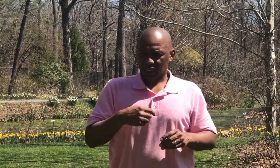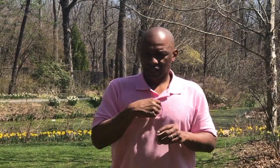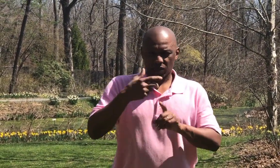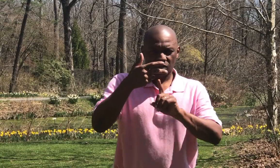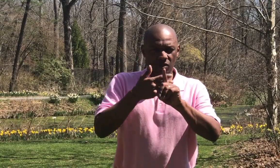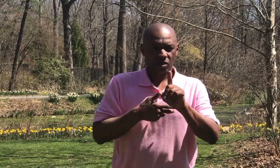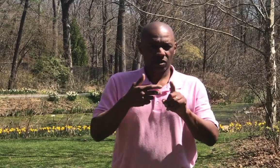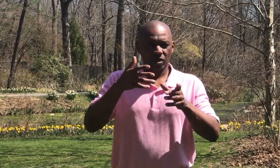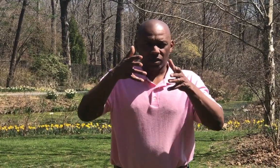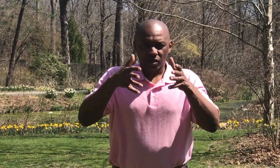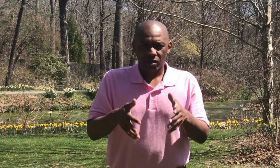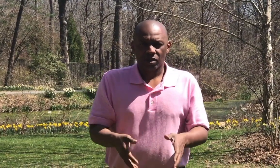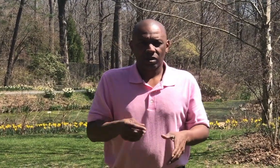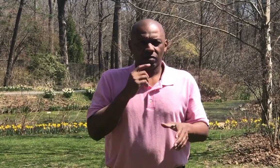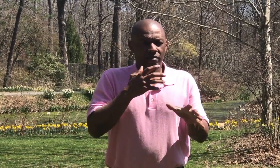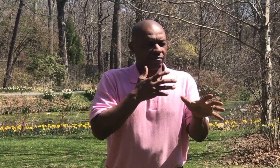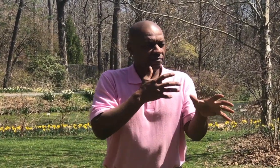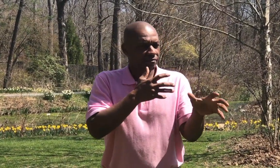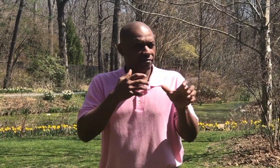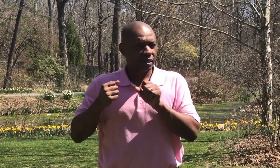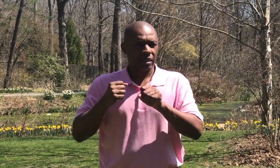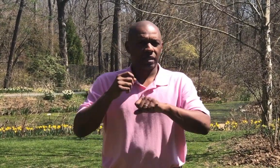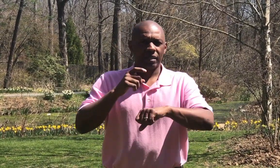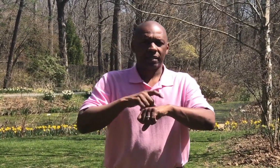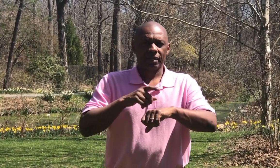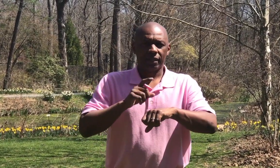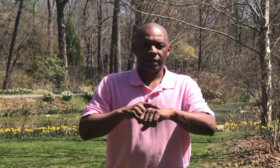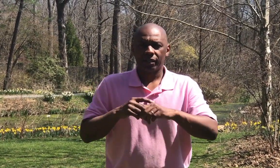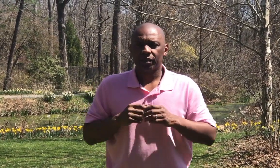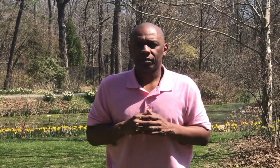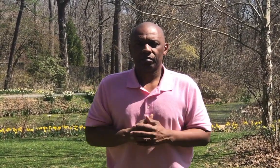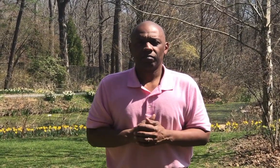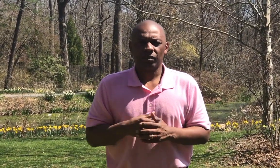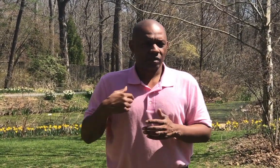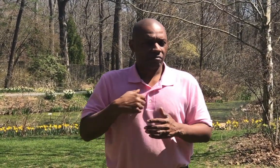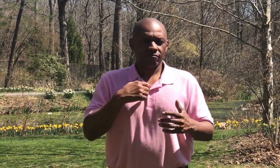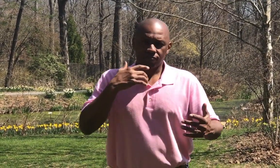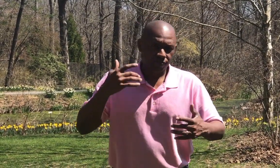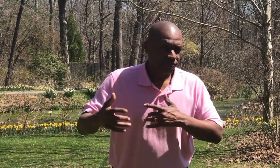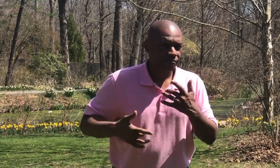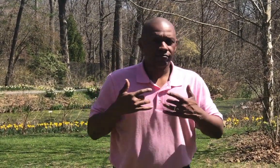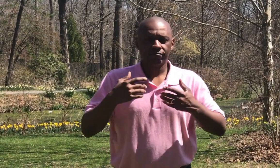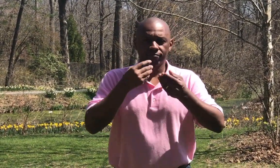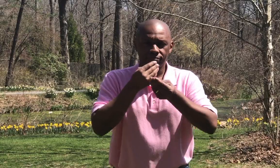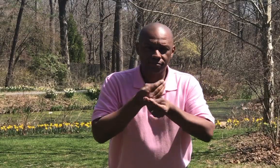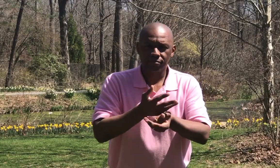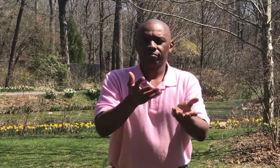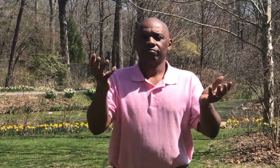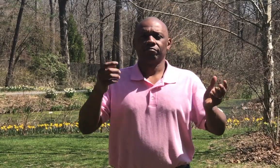We have three months to go now. The time is fast approaching. We are excited to tell you that